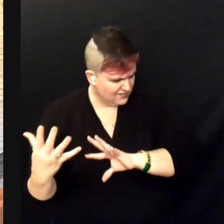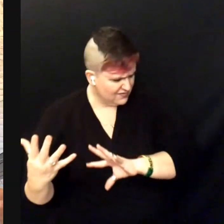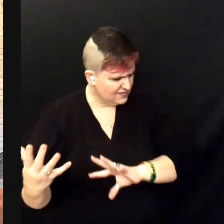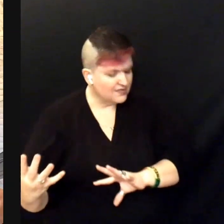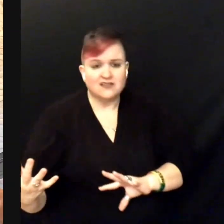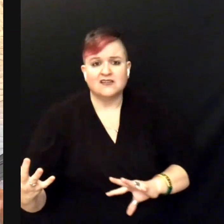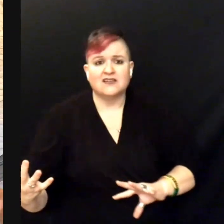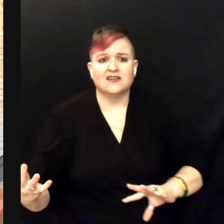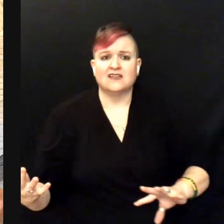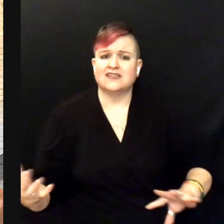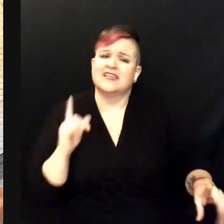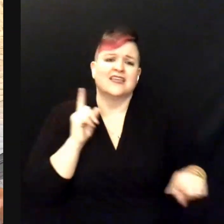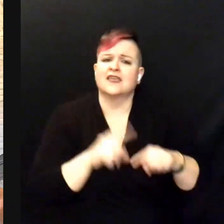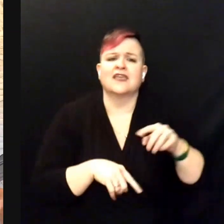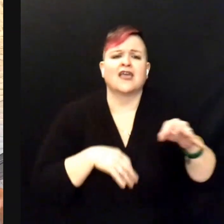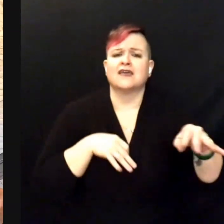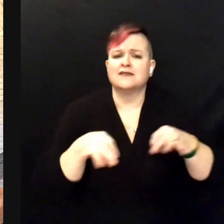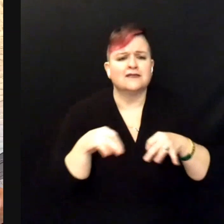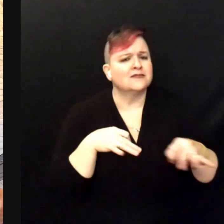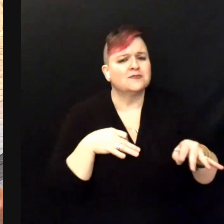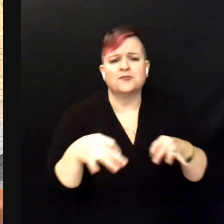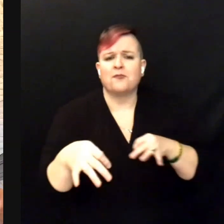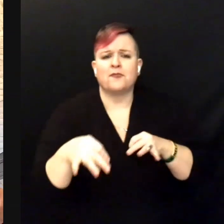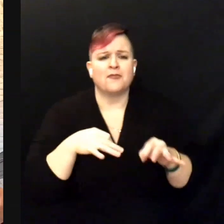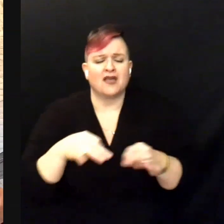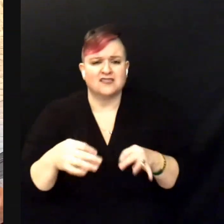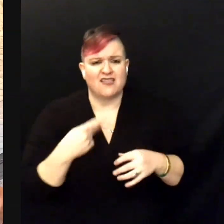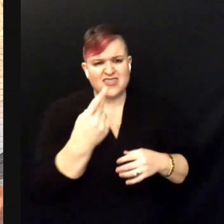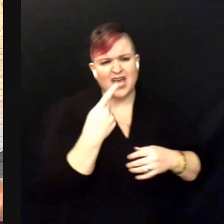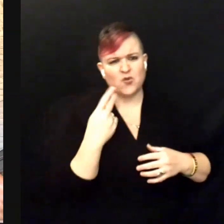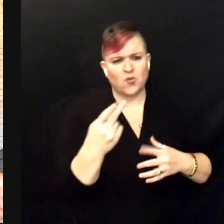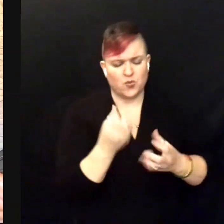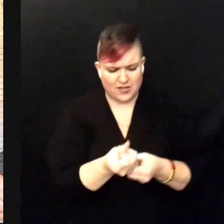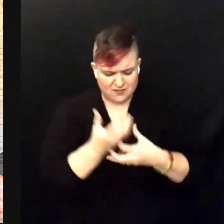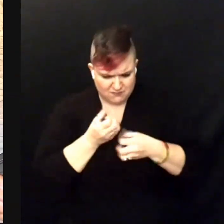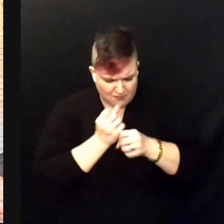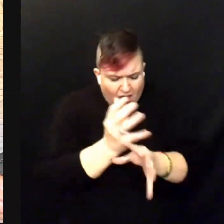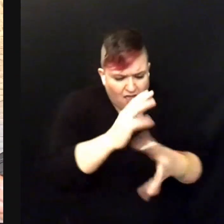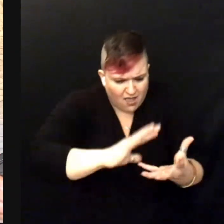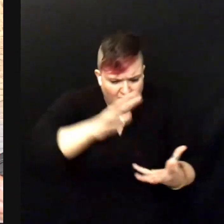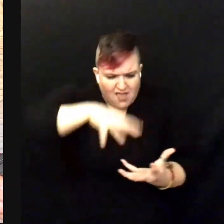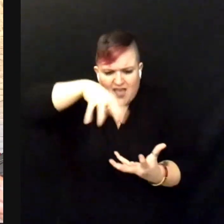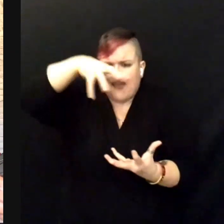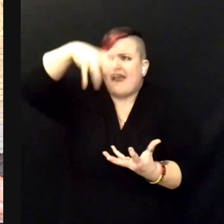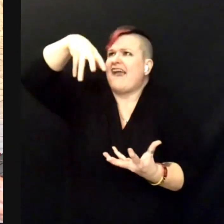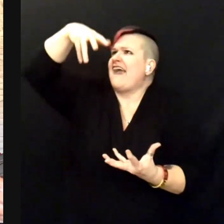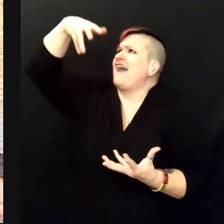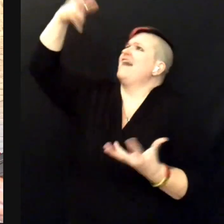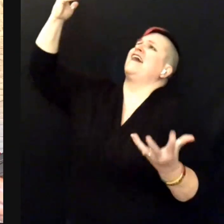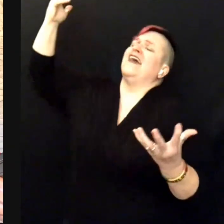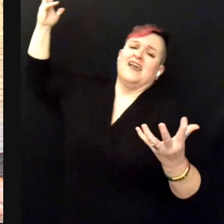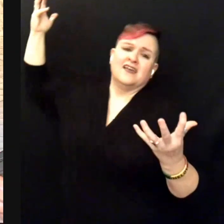Can't explain the mess that we made